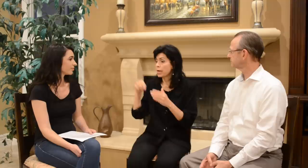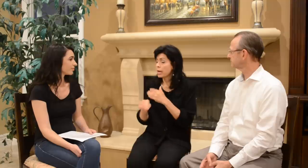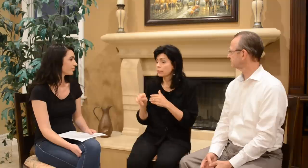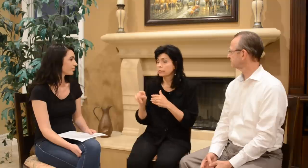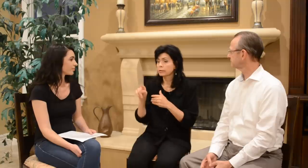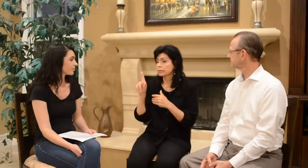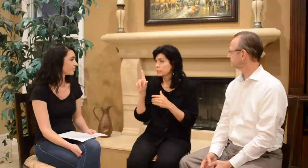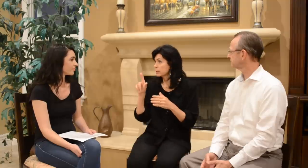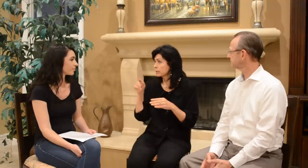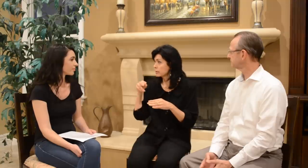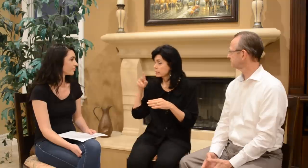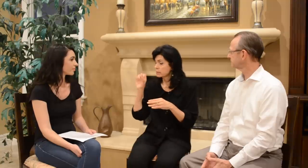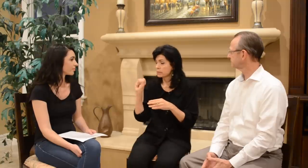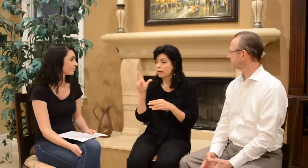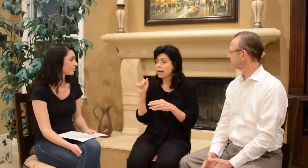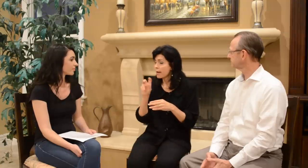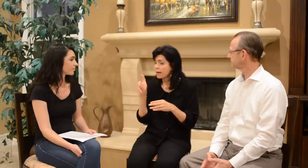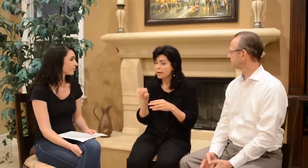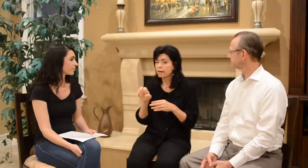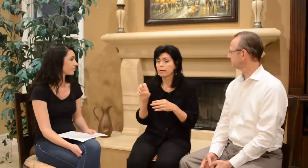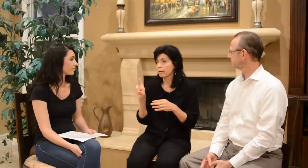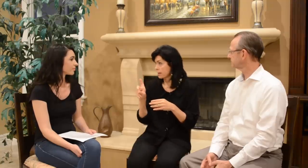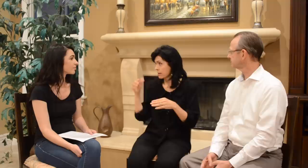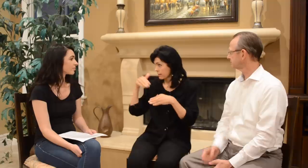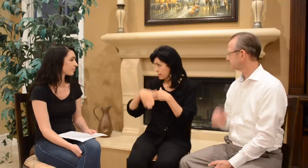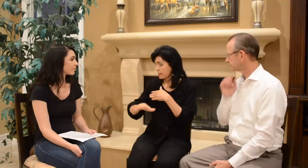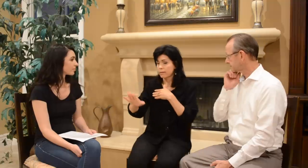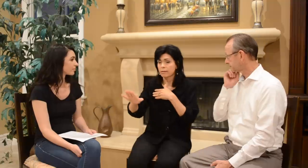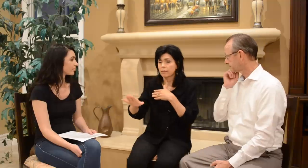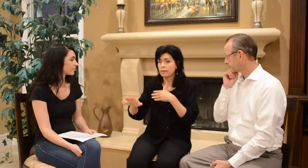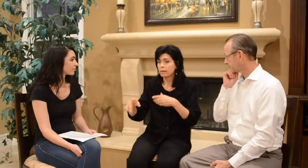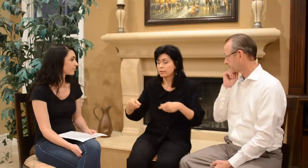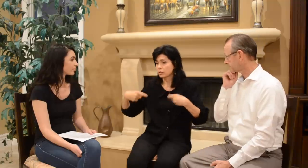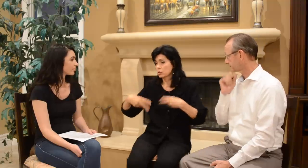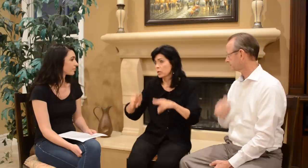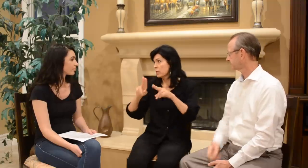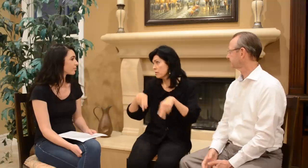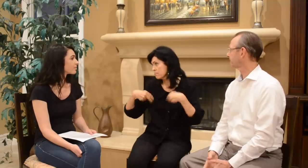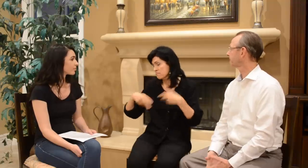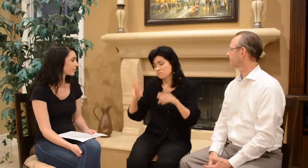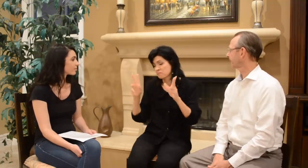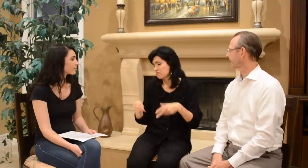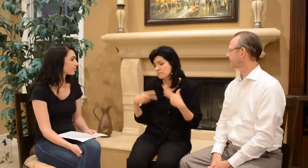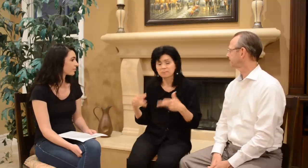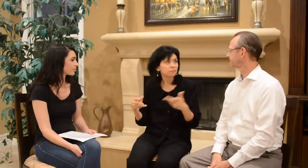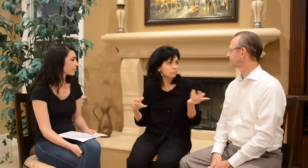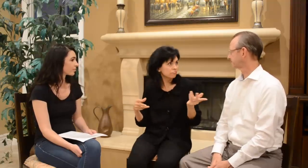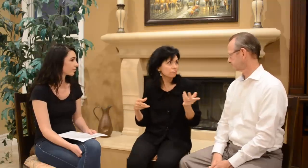And go down the slide and swing